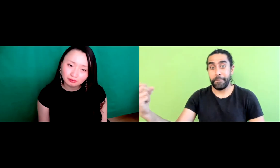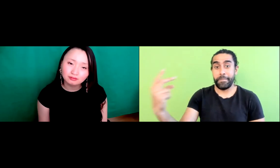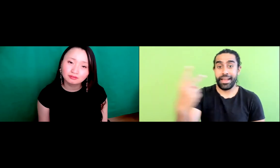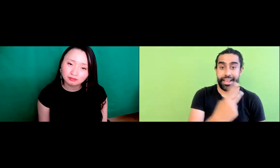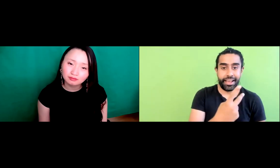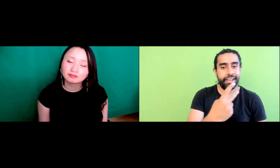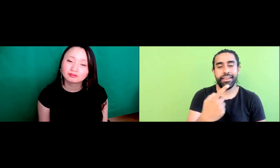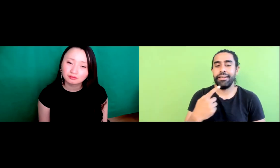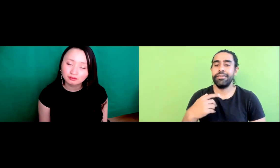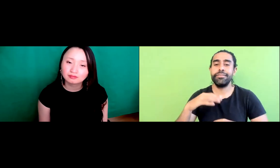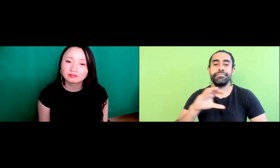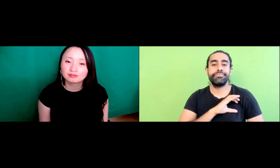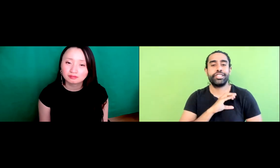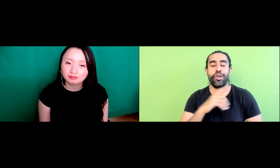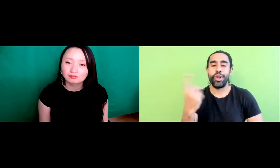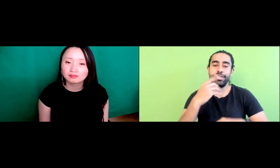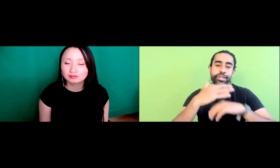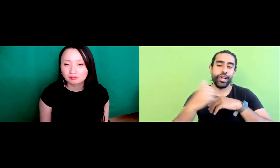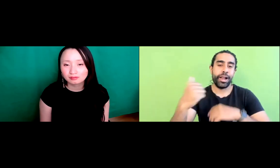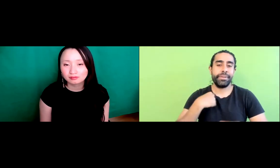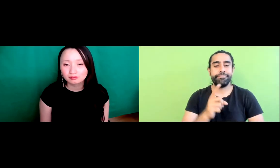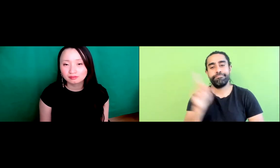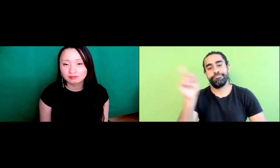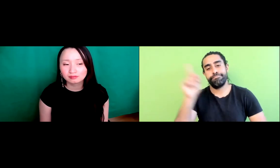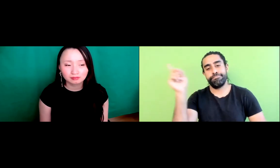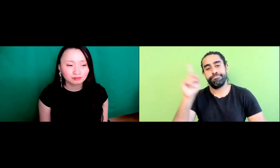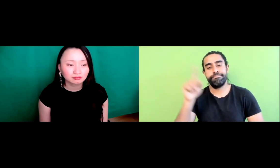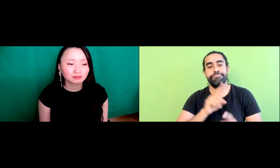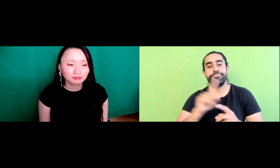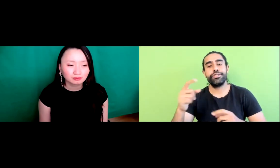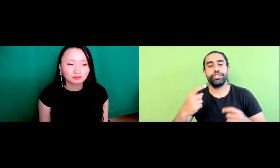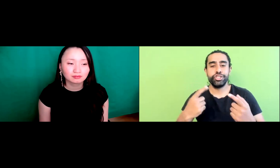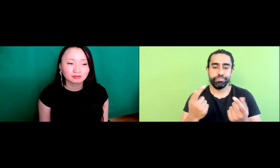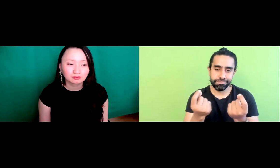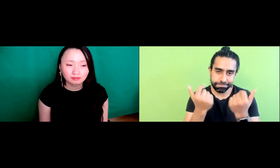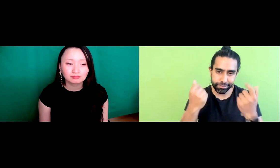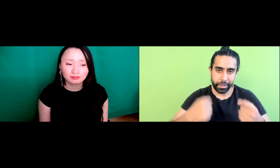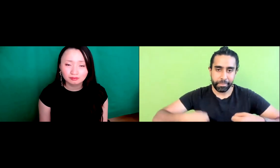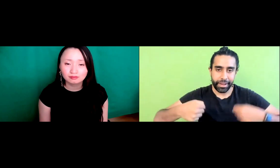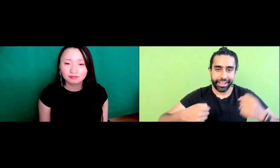So when I flew to India and then came back in the cops would always call me up to do,